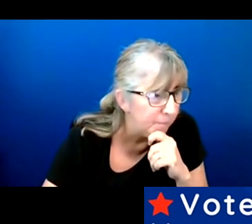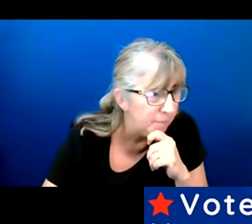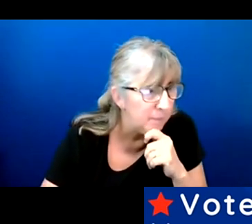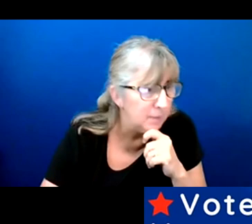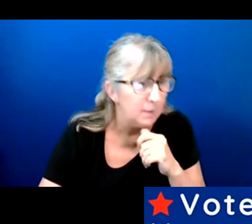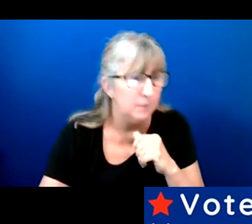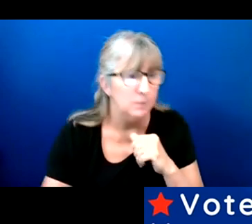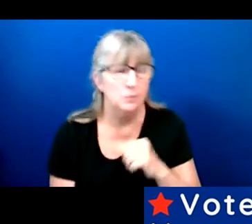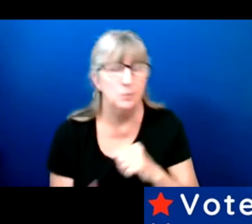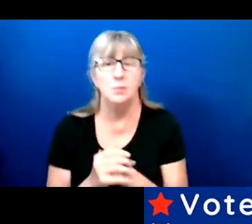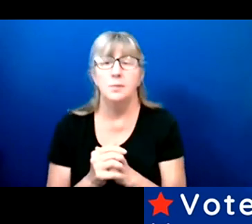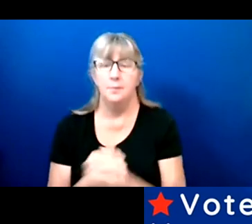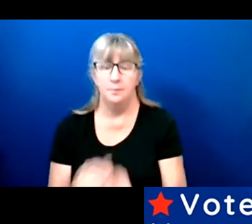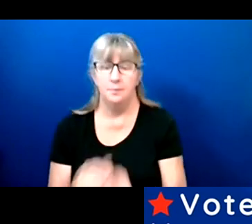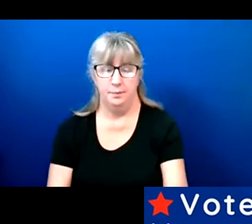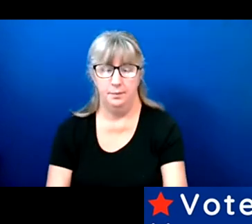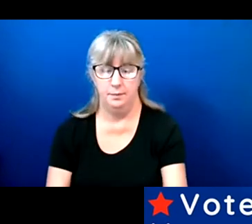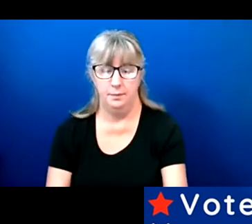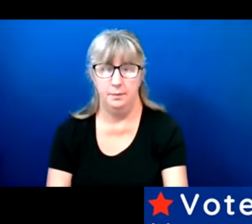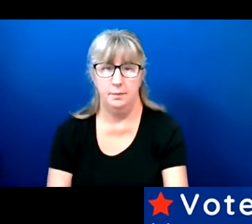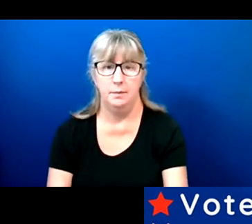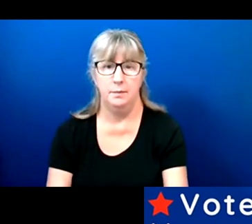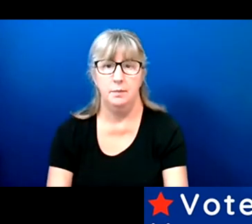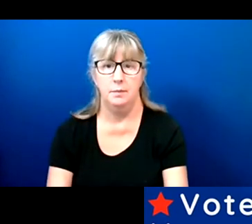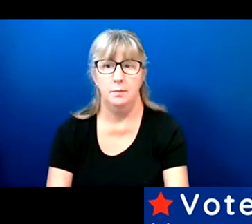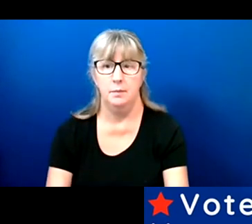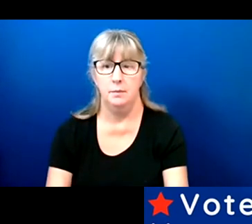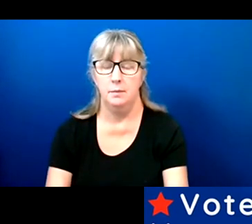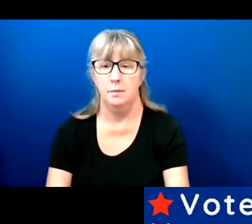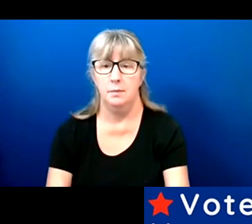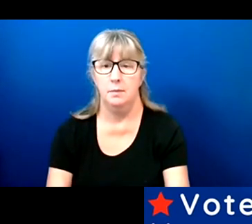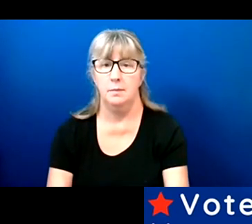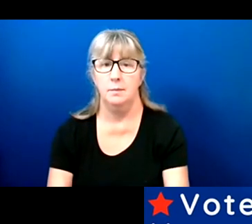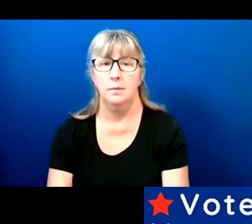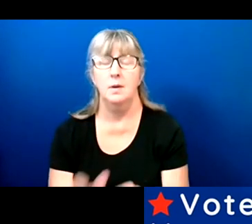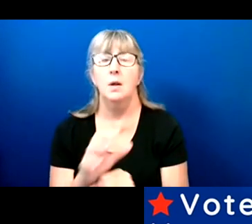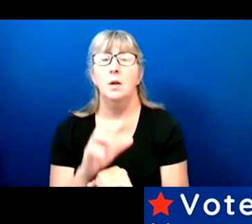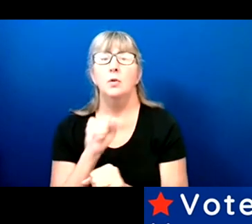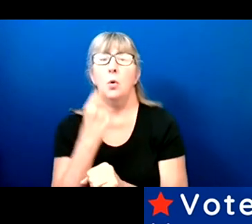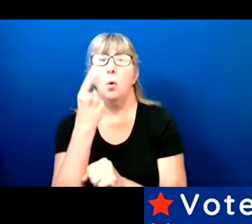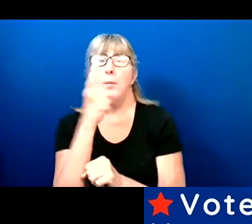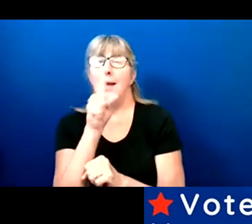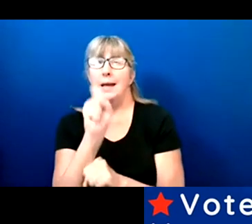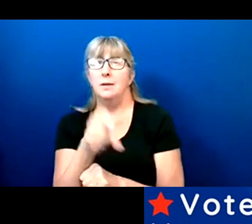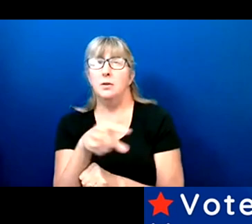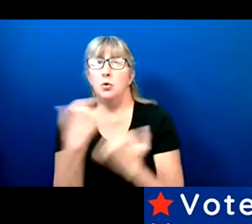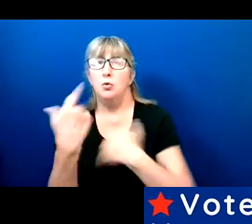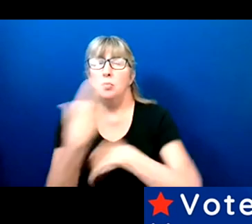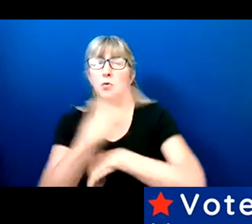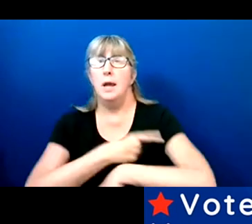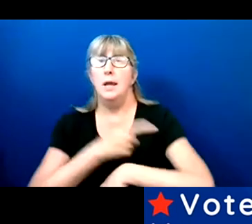And I would ask what is the one thing you wish today's attendees, especially lawmakers